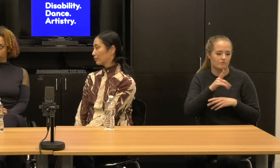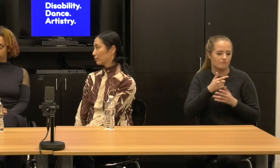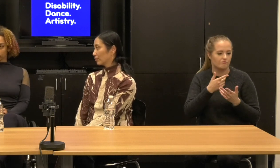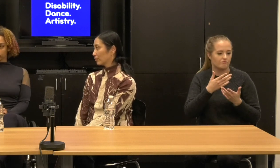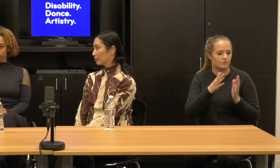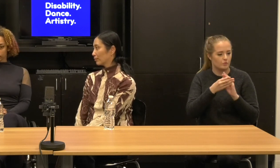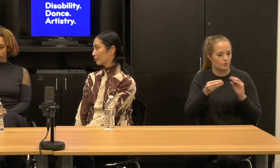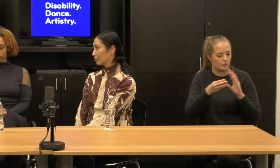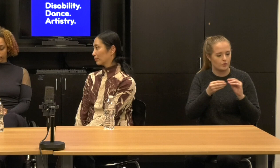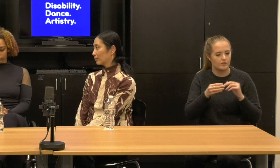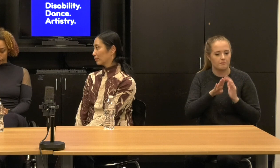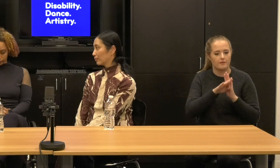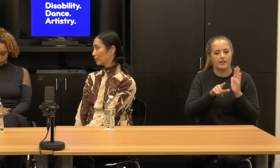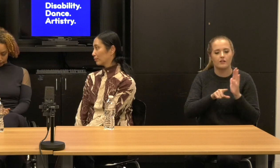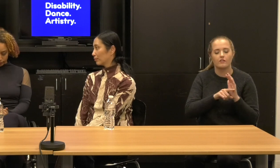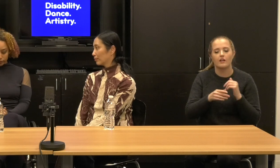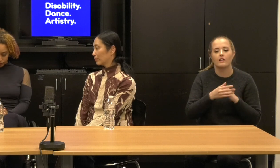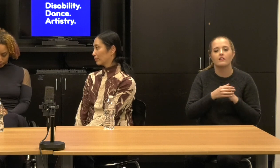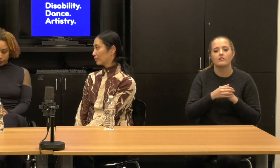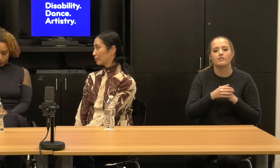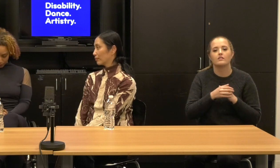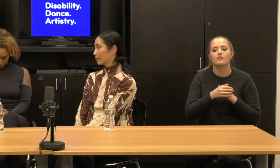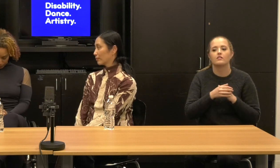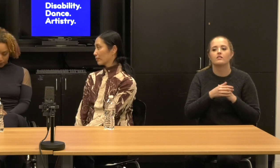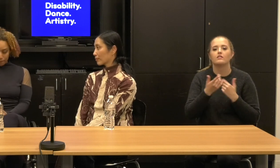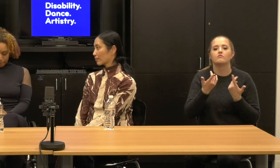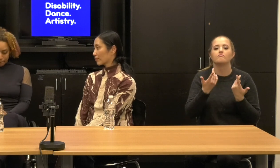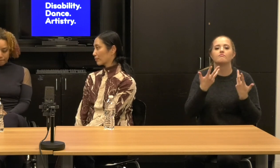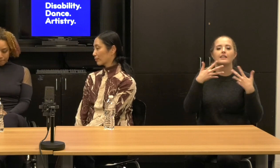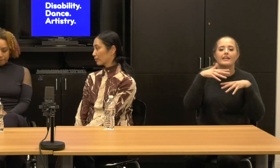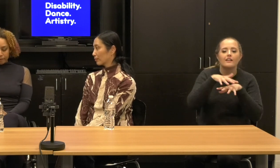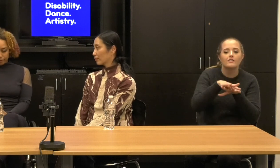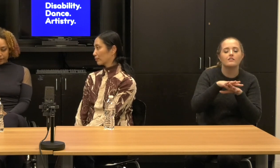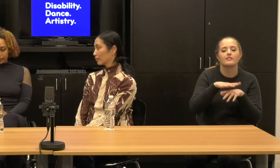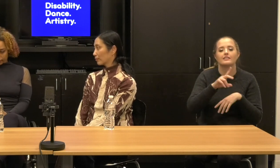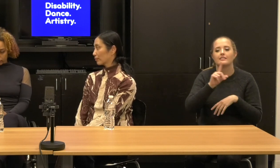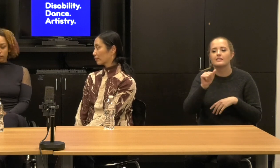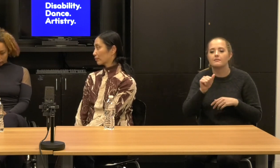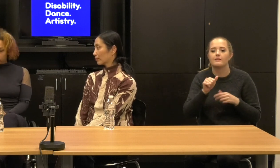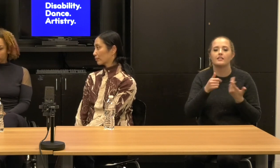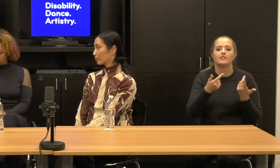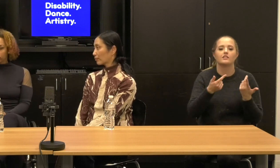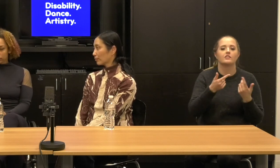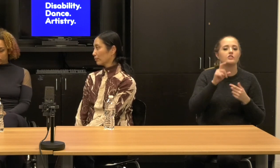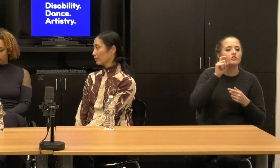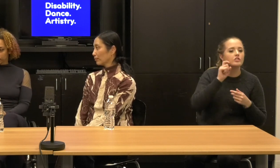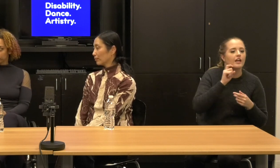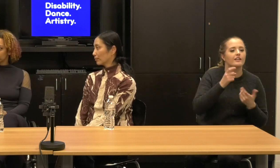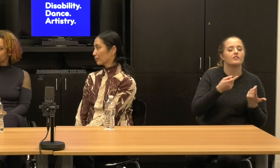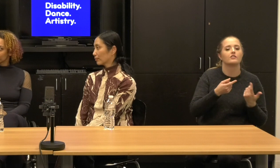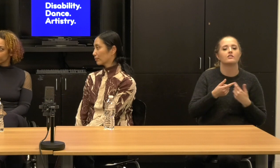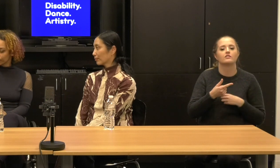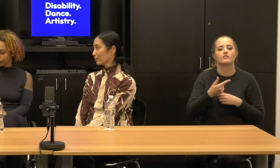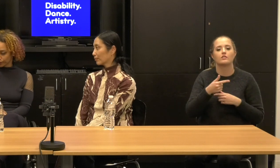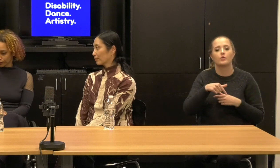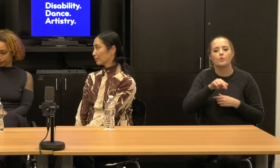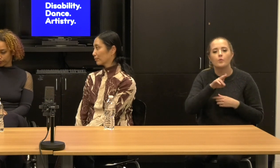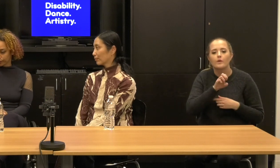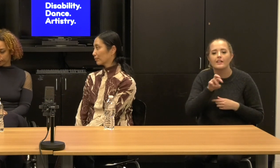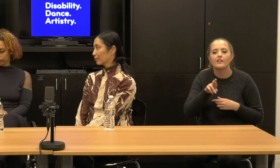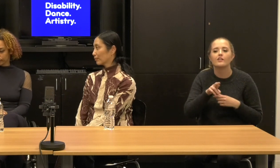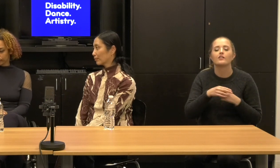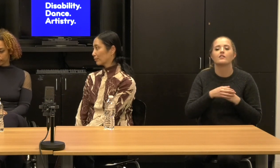by the intersections of disability, gender, race, queerness, you could, we could see it